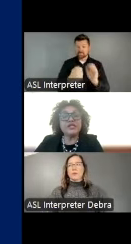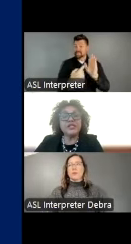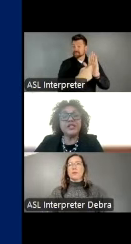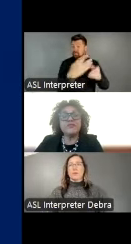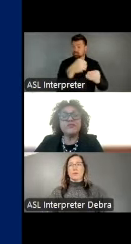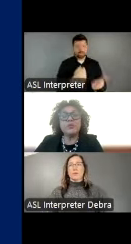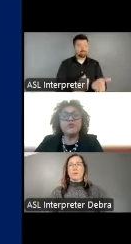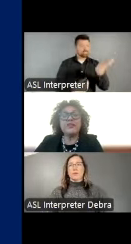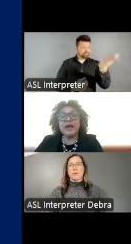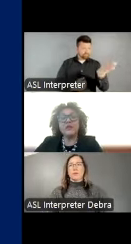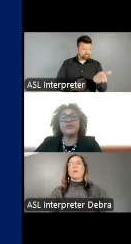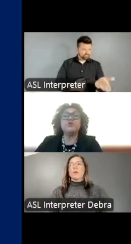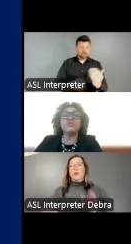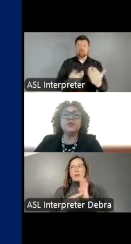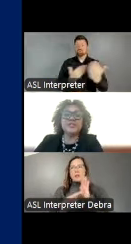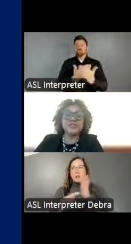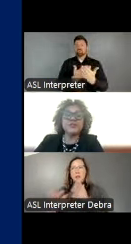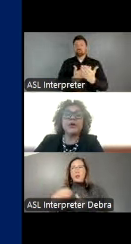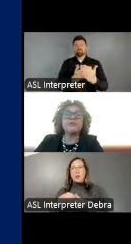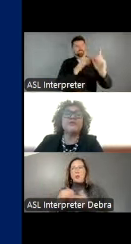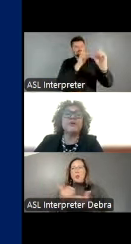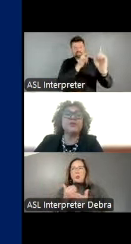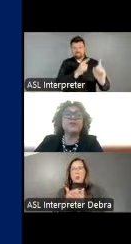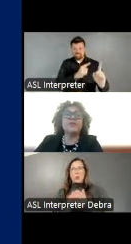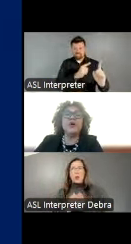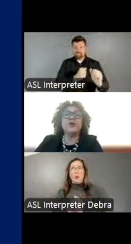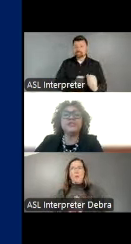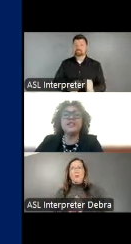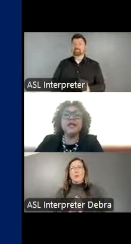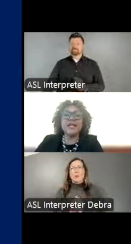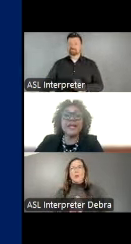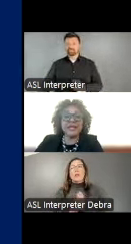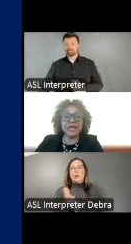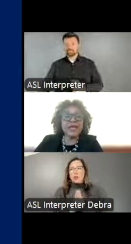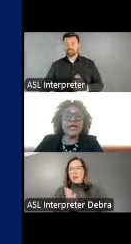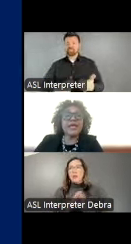initiatives with the Health and Human Services Department focused on the arts and healing,